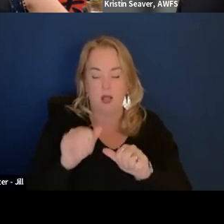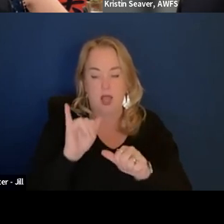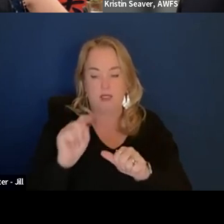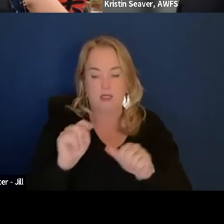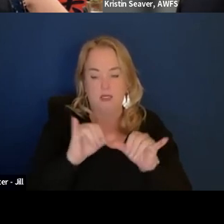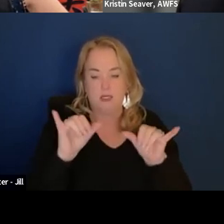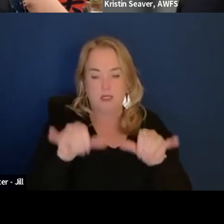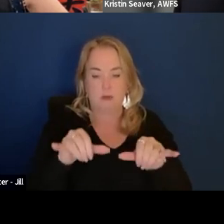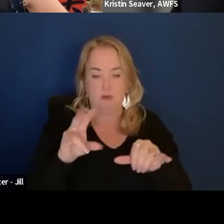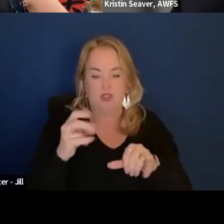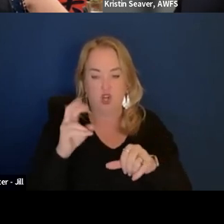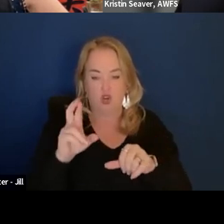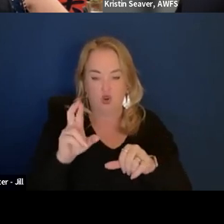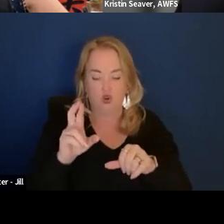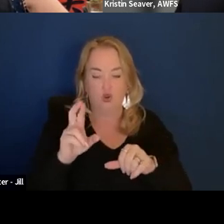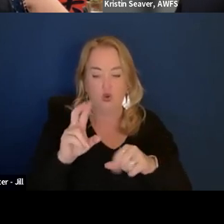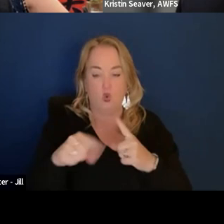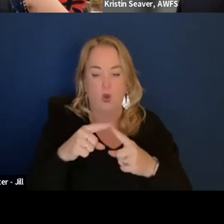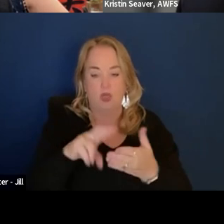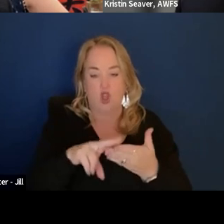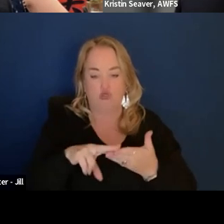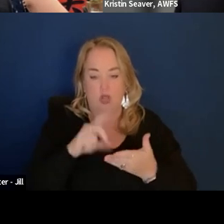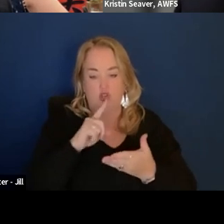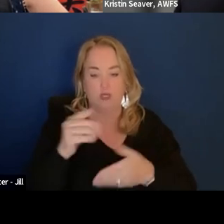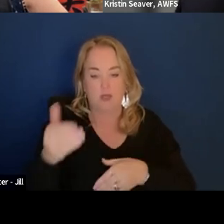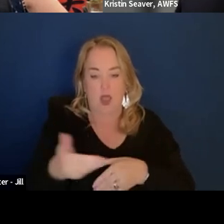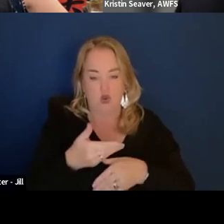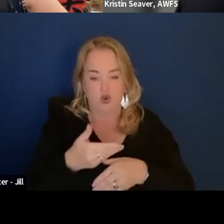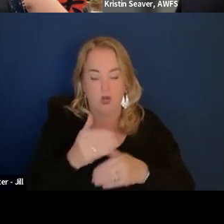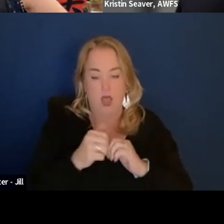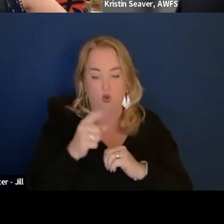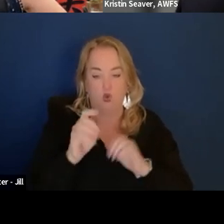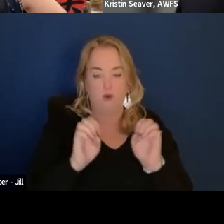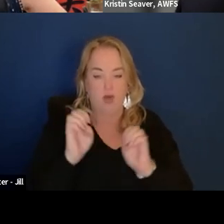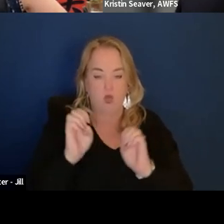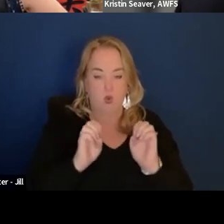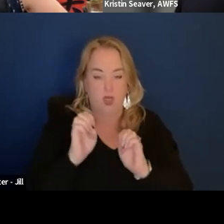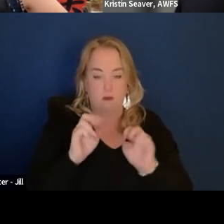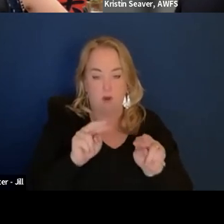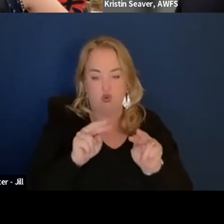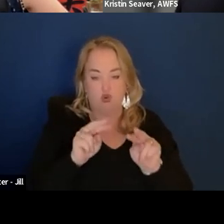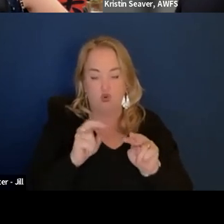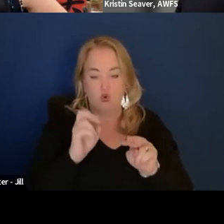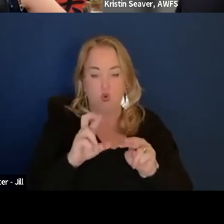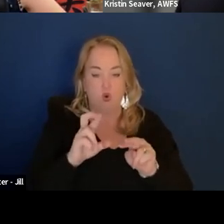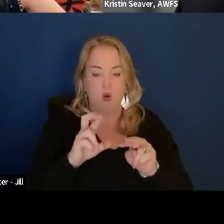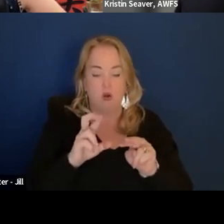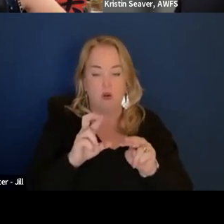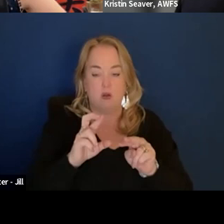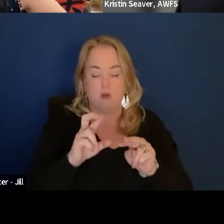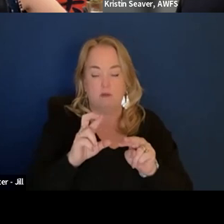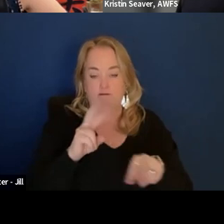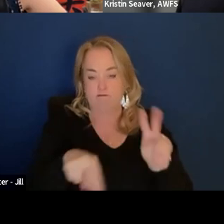and then once the contractor is hired, how do you evaluate or survey their sustainability?